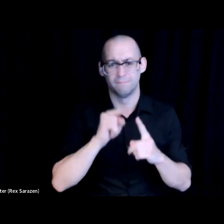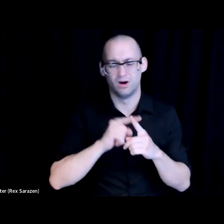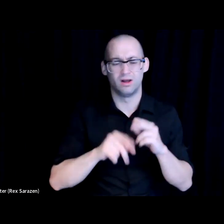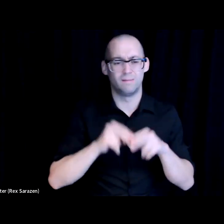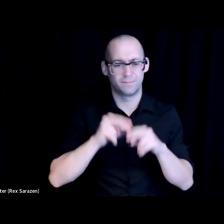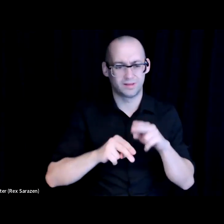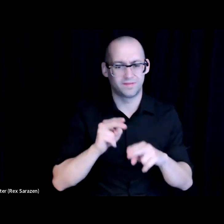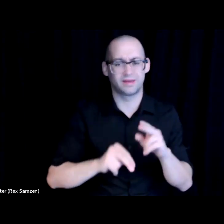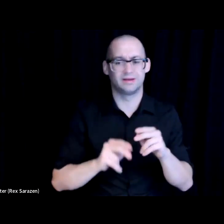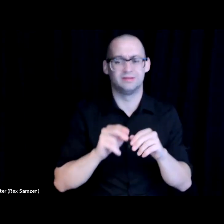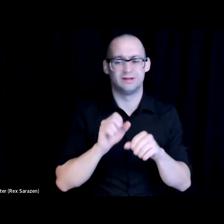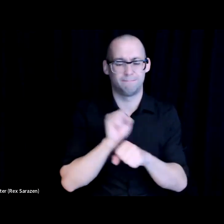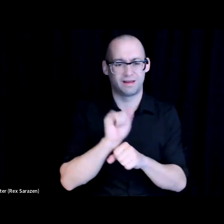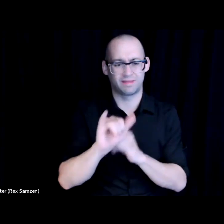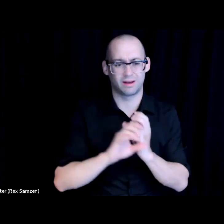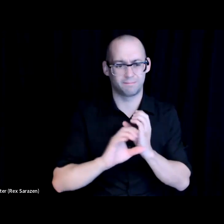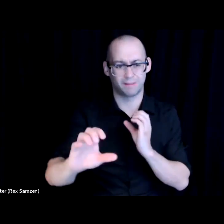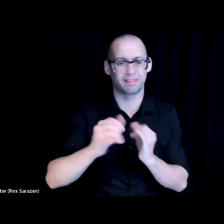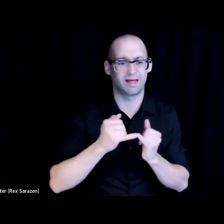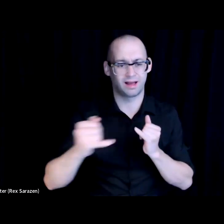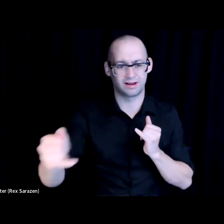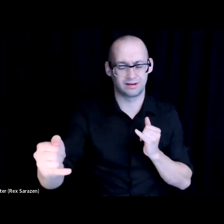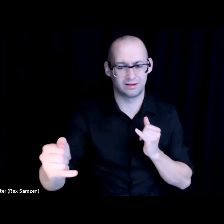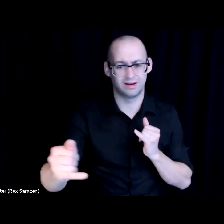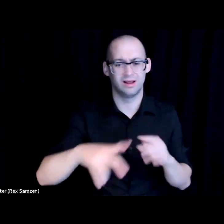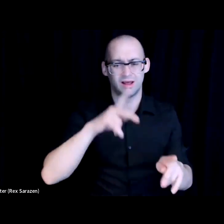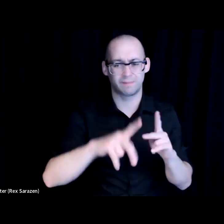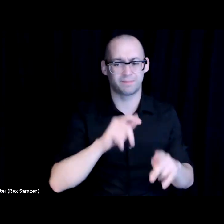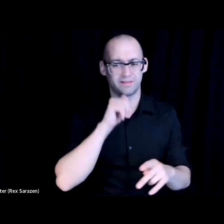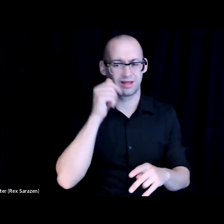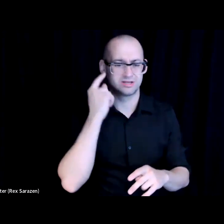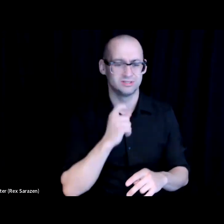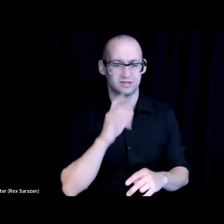pipeline of enabling folks to be in, not just the broadband sector, but tech careers.